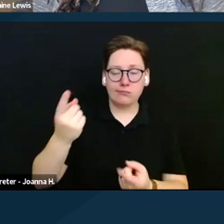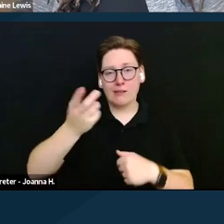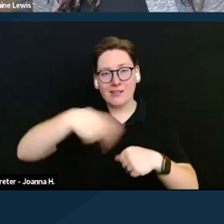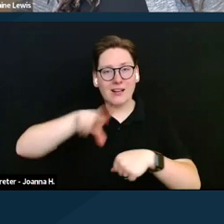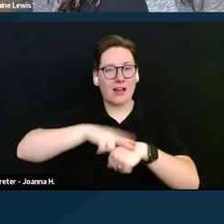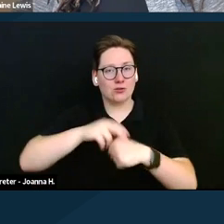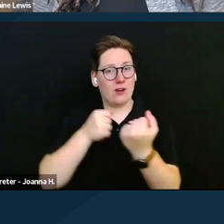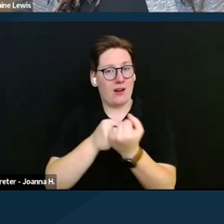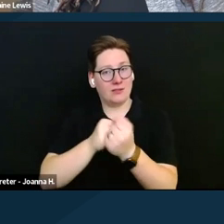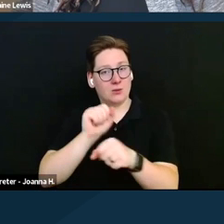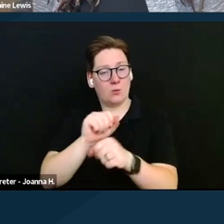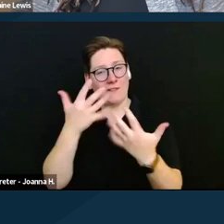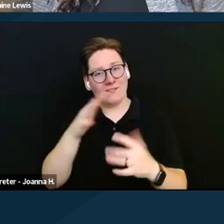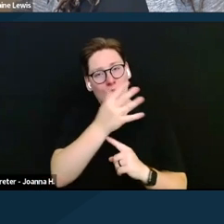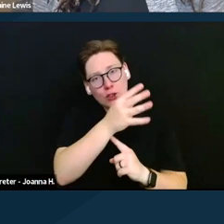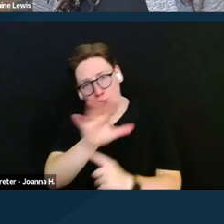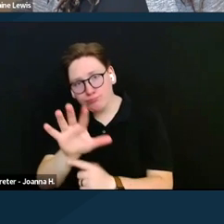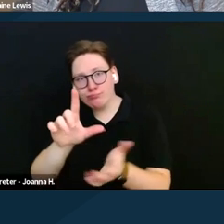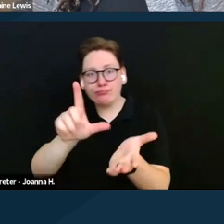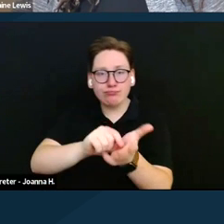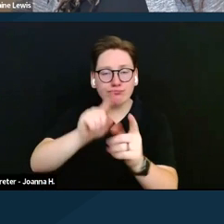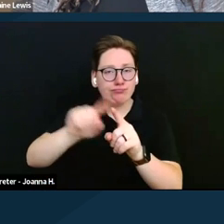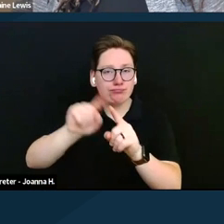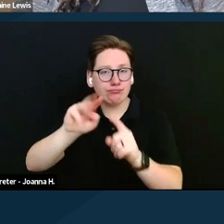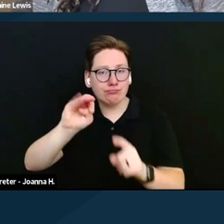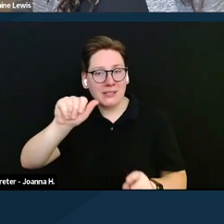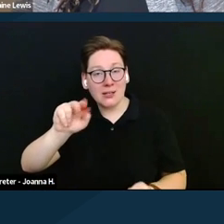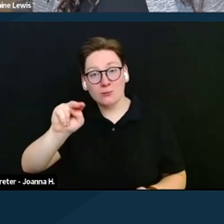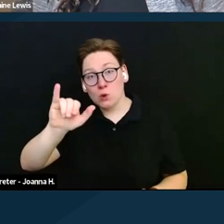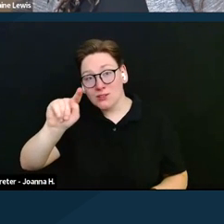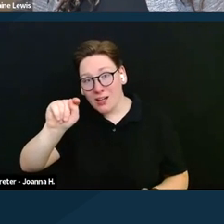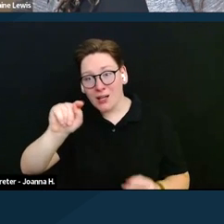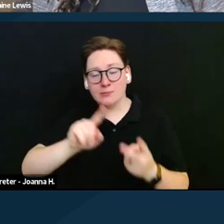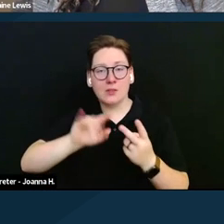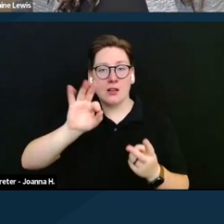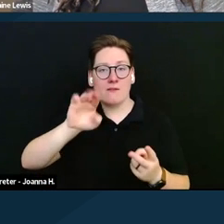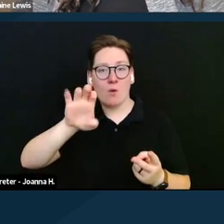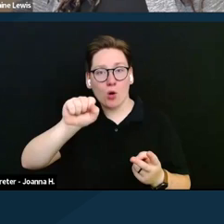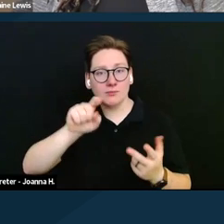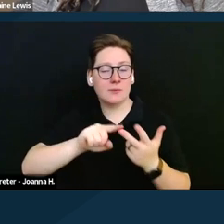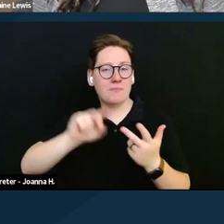by numerous media outlets, including The New York Times, Forbes, and NPR.